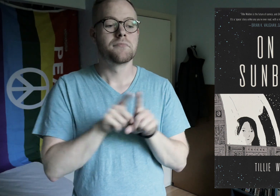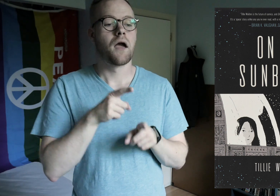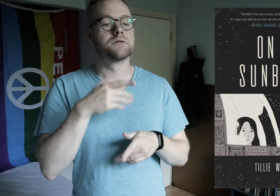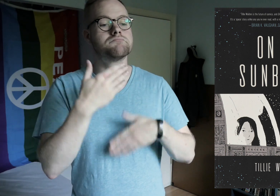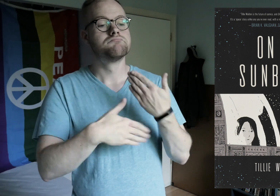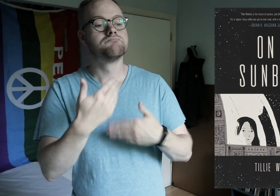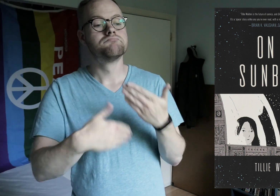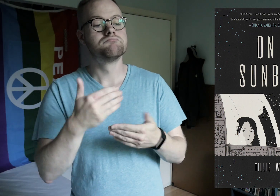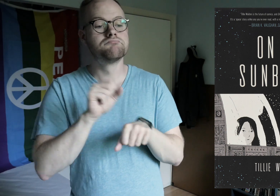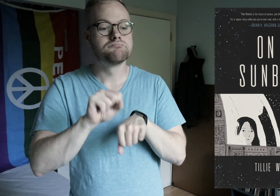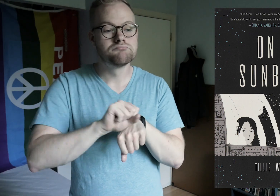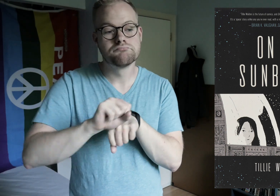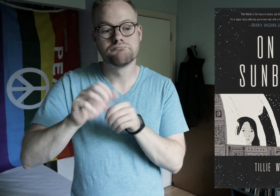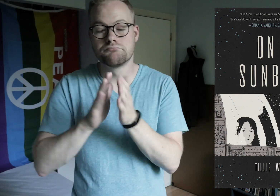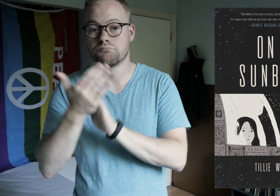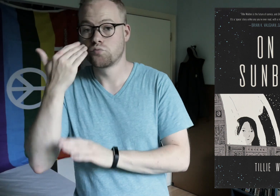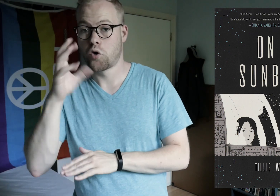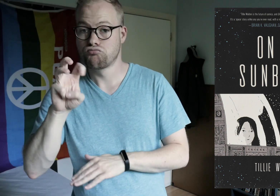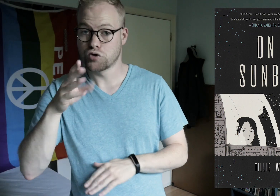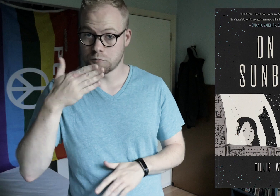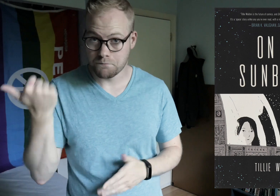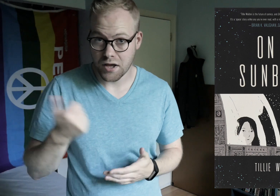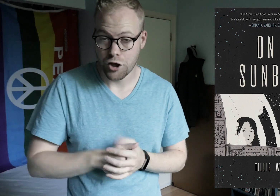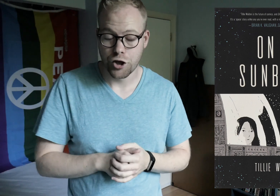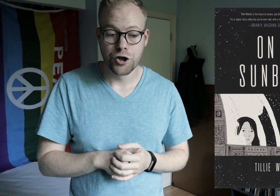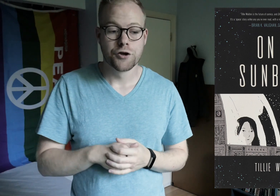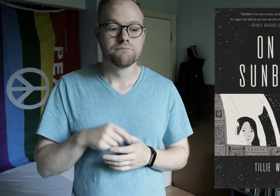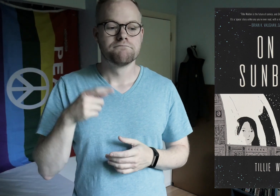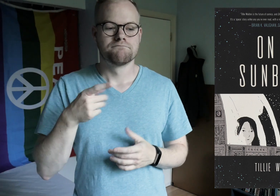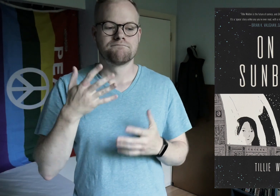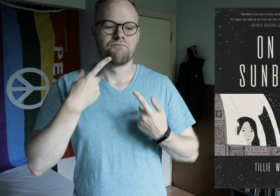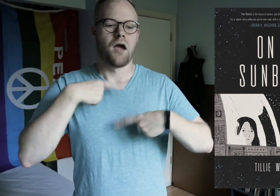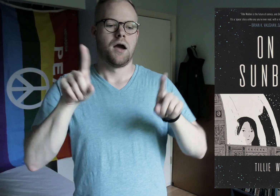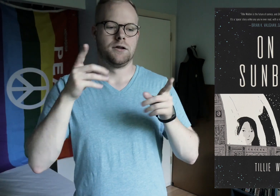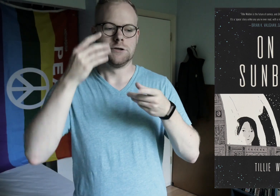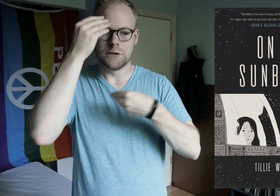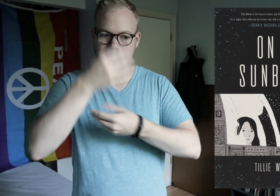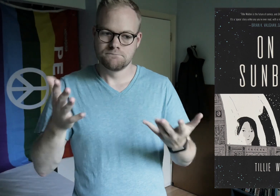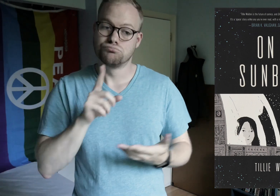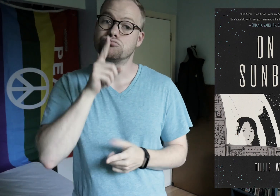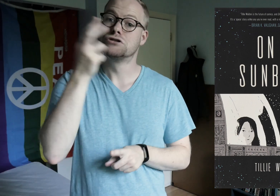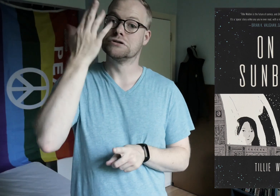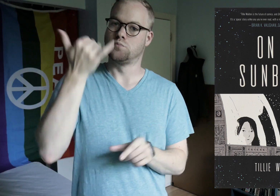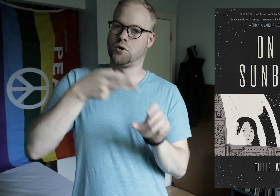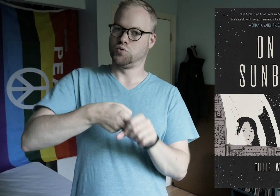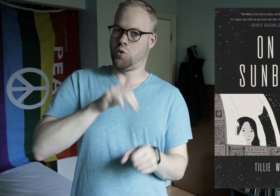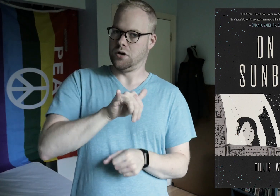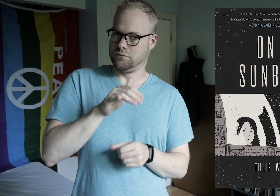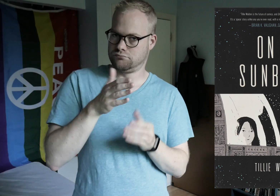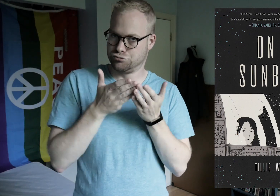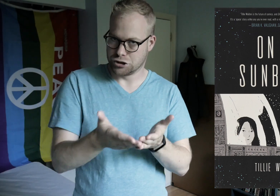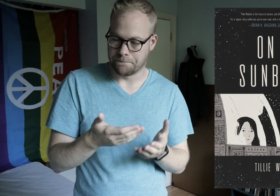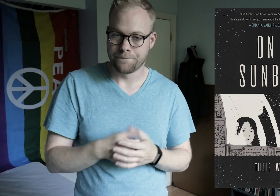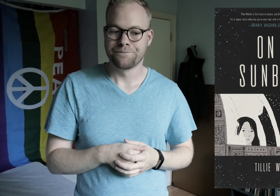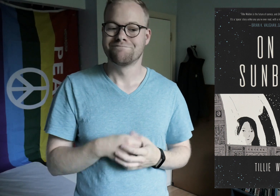As she works and gets to know the crew better, she finally reveals the real reason why she joined the ship,